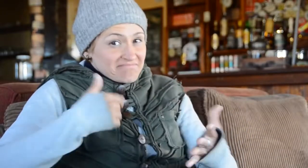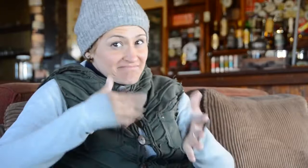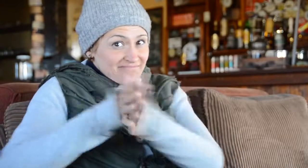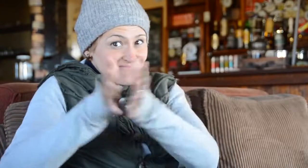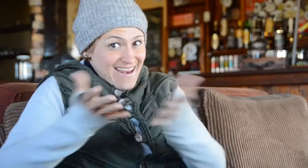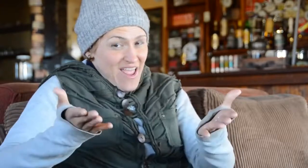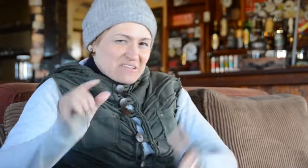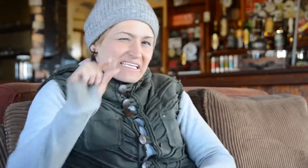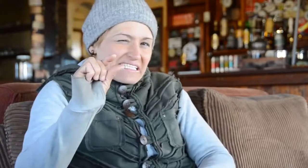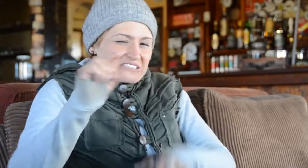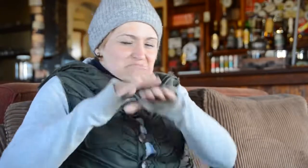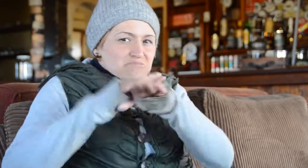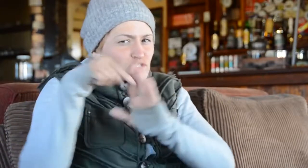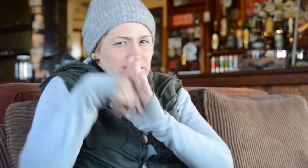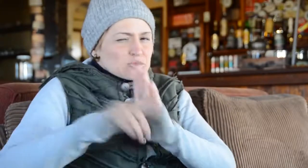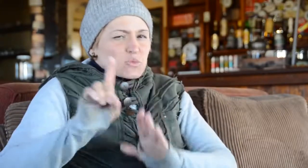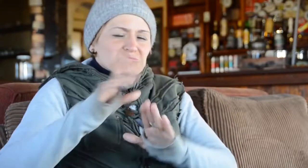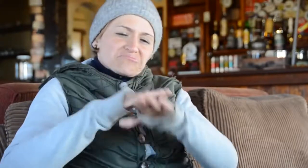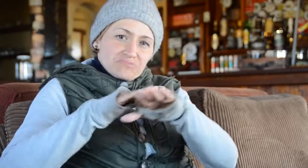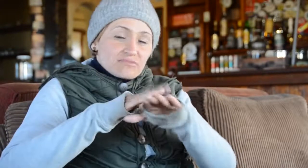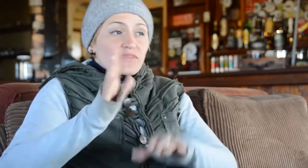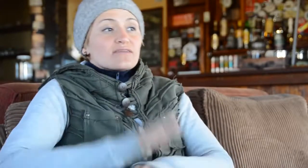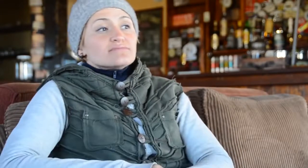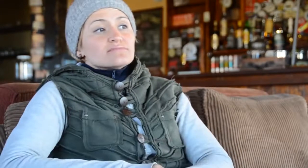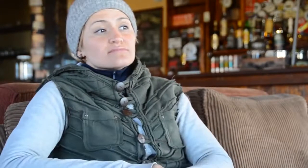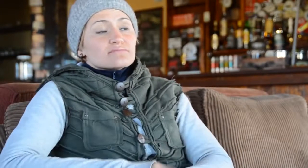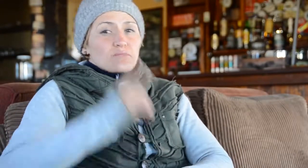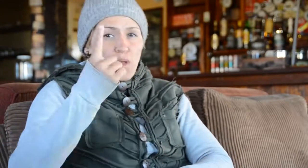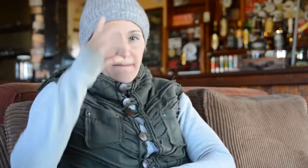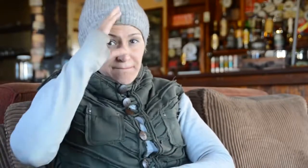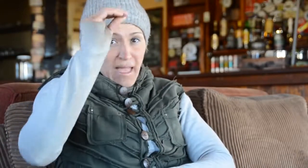I will share with you a brief overview history.